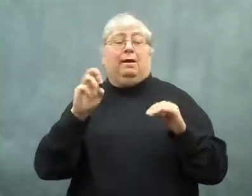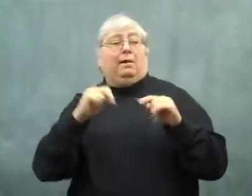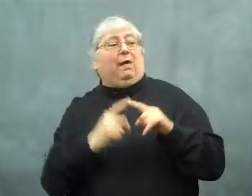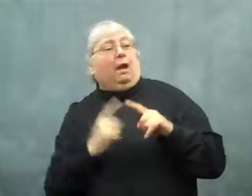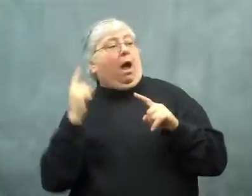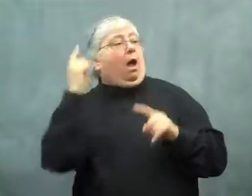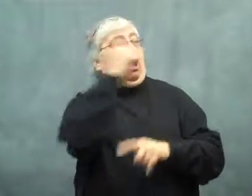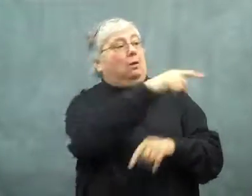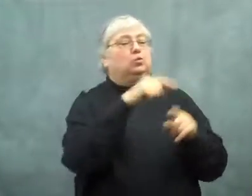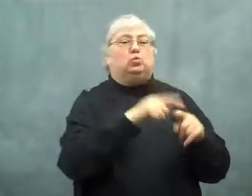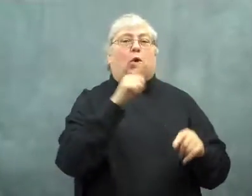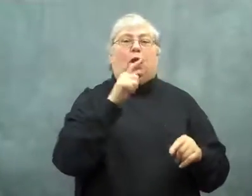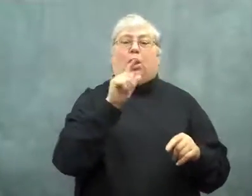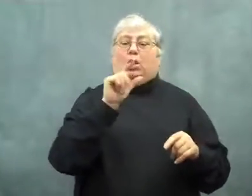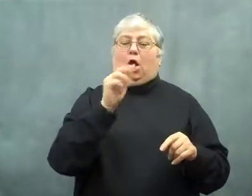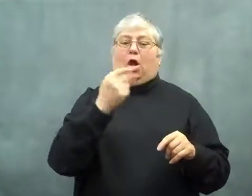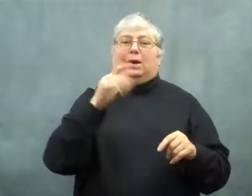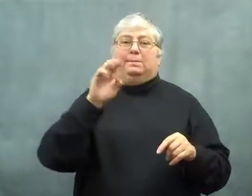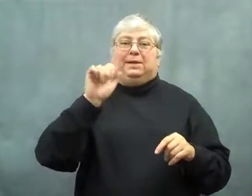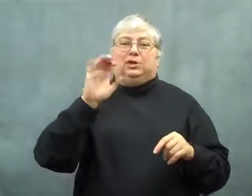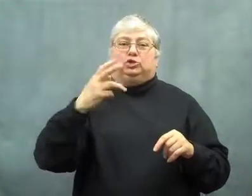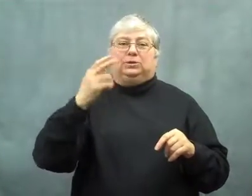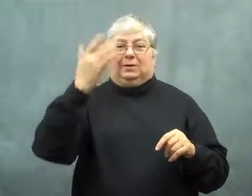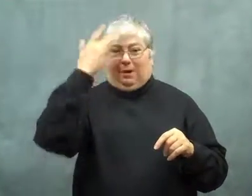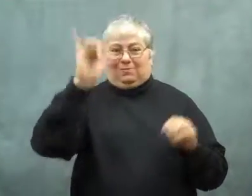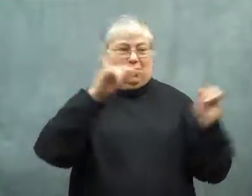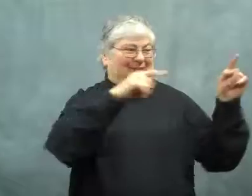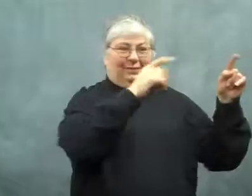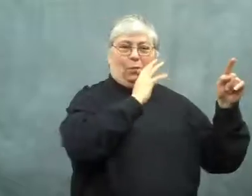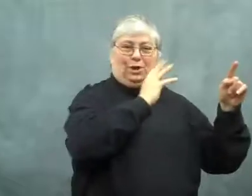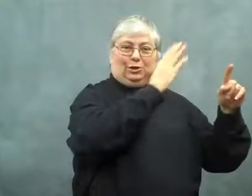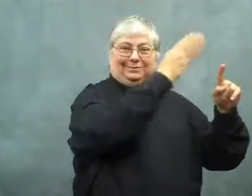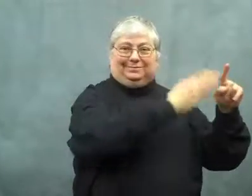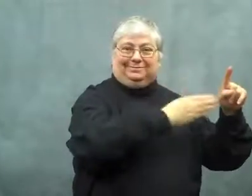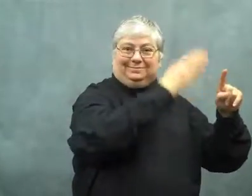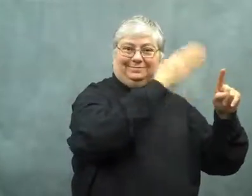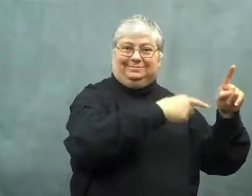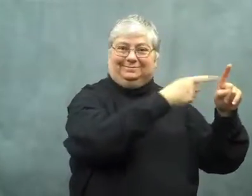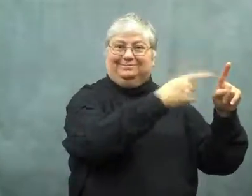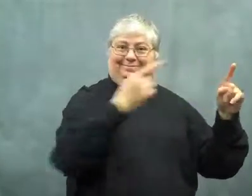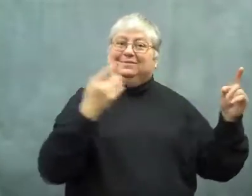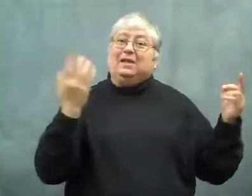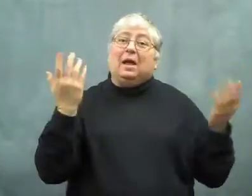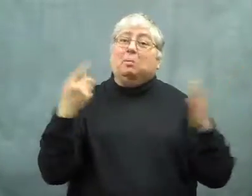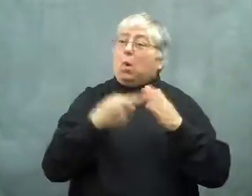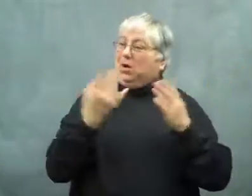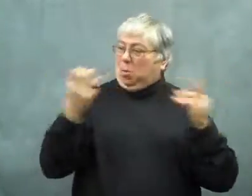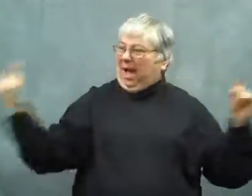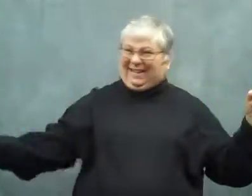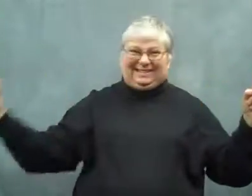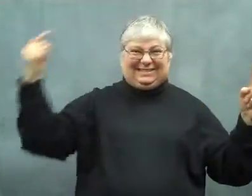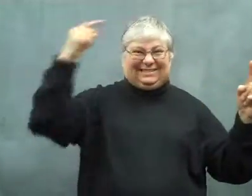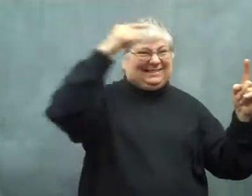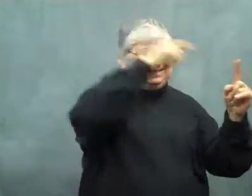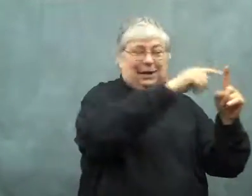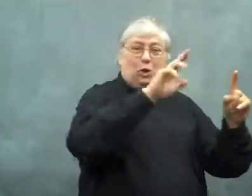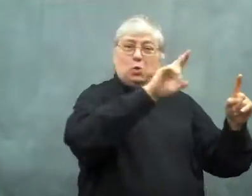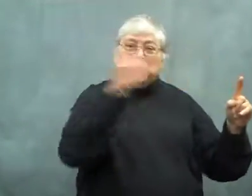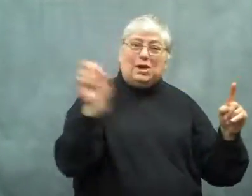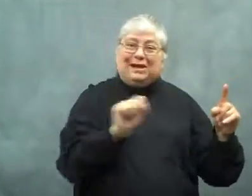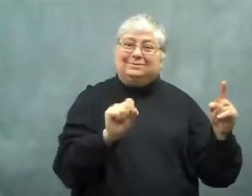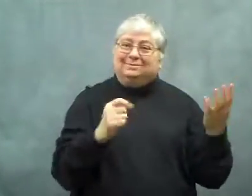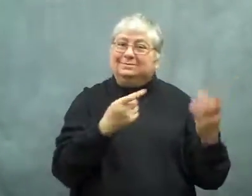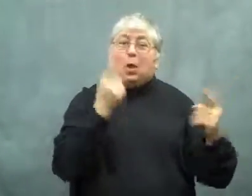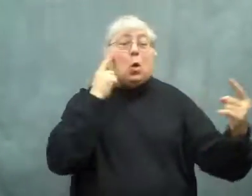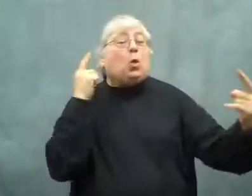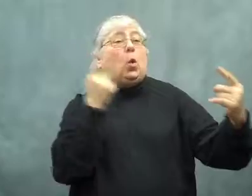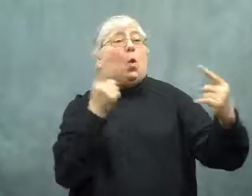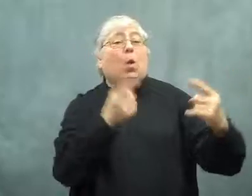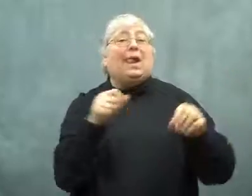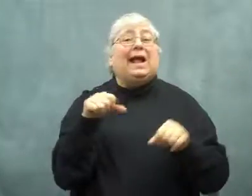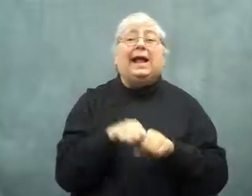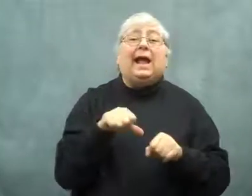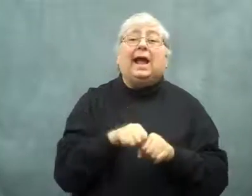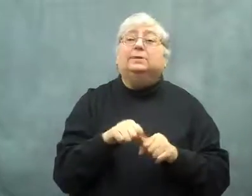and then to Long Beach, California, on the west coast.